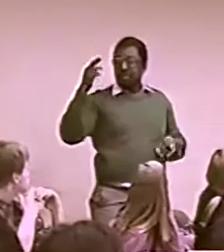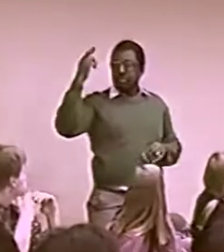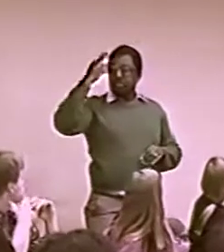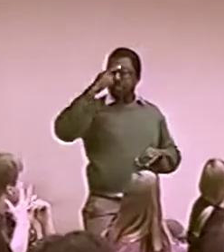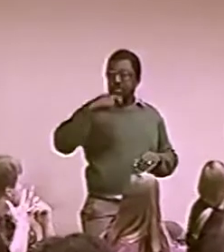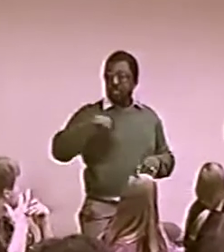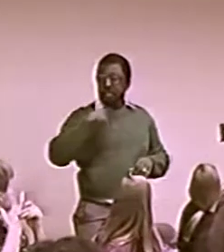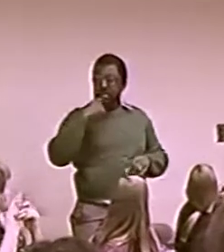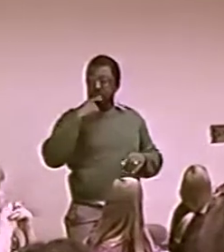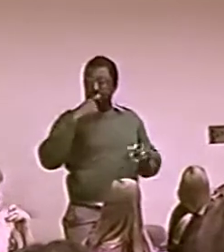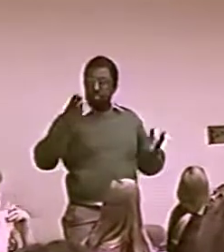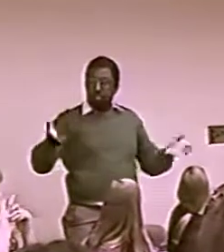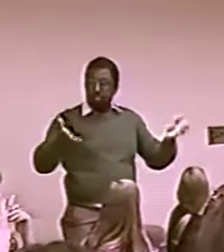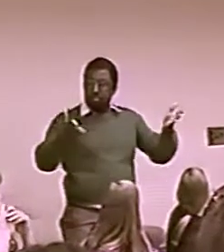OK, WELL...